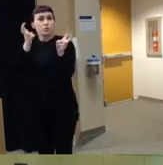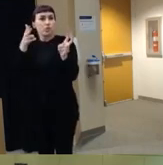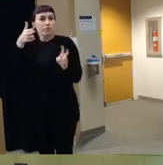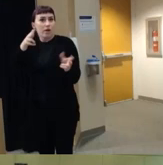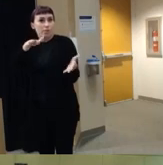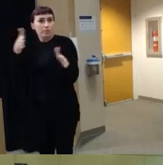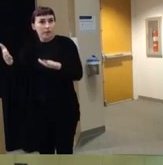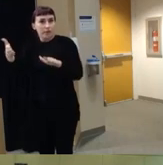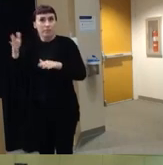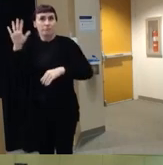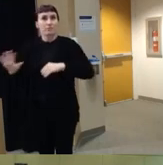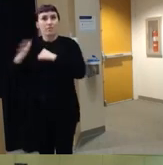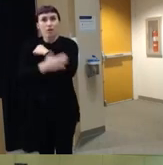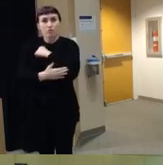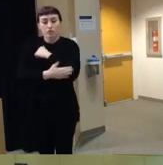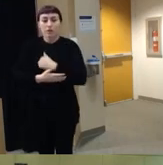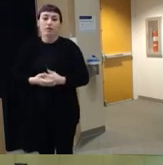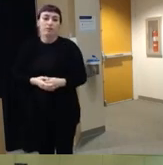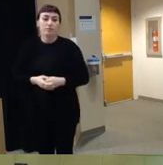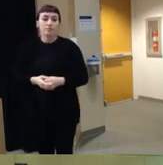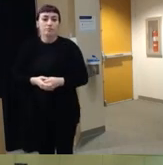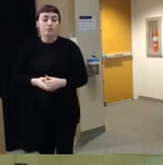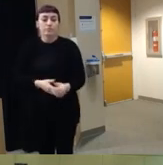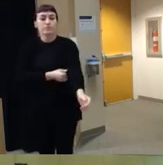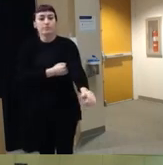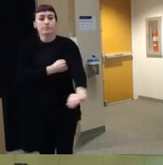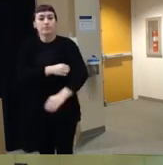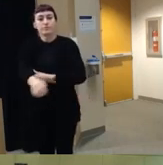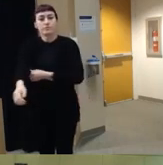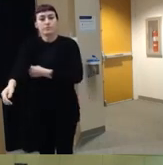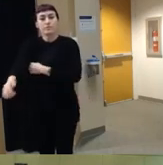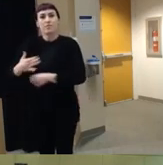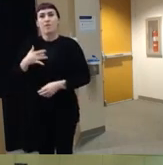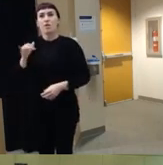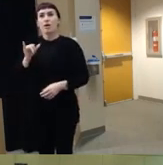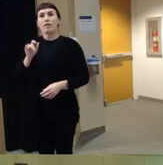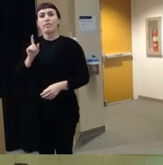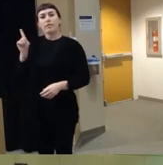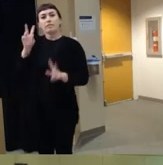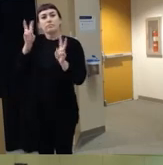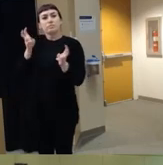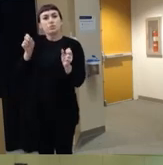in the country and kind of again felt like this might be an area where you could kind of uh reach